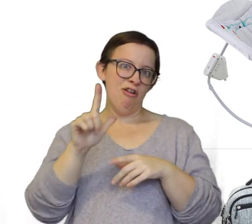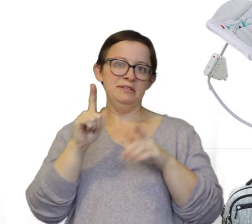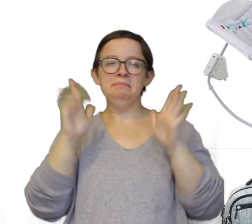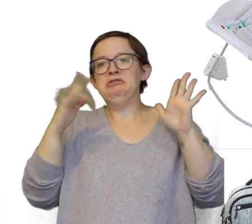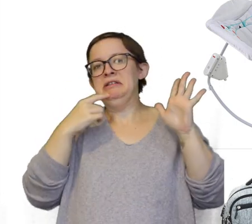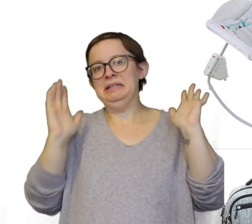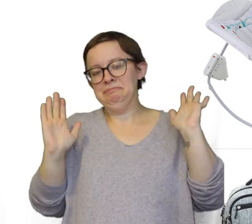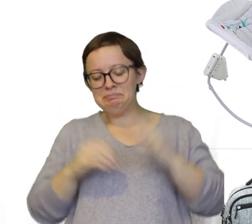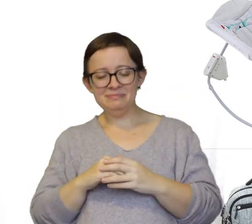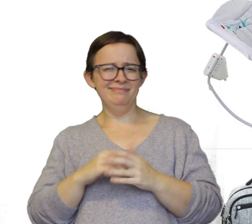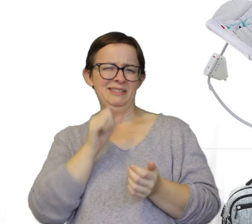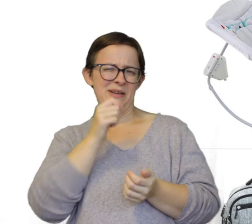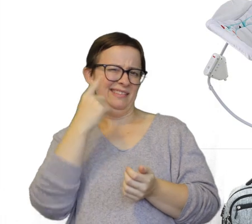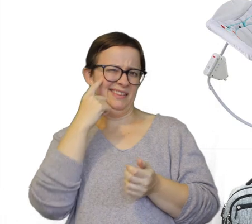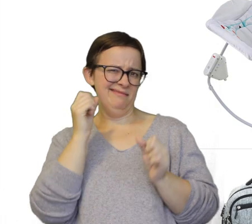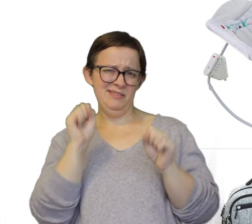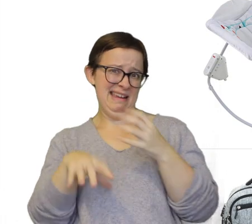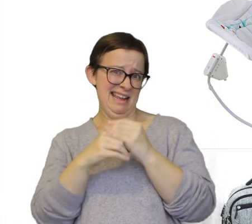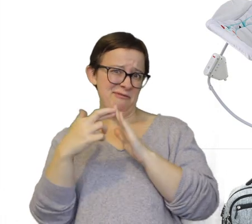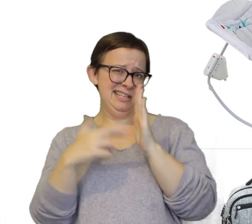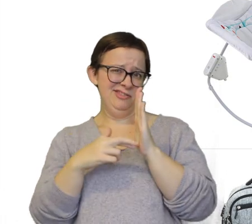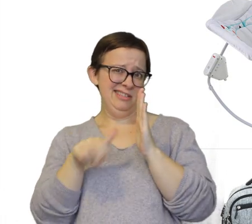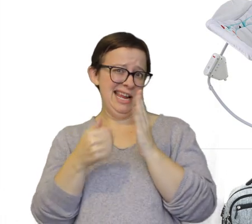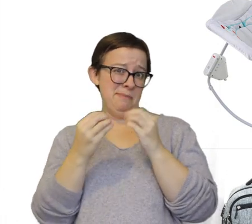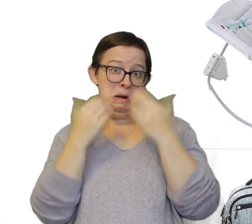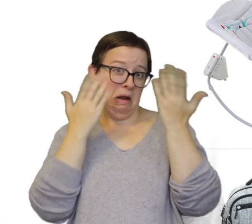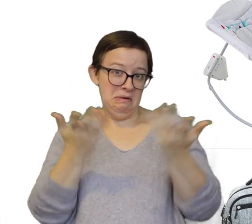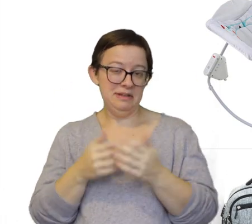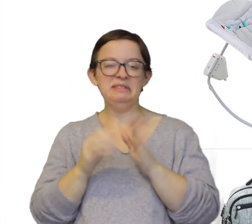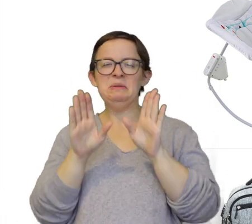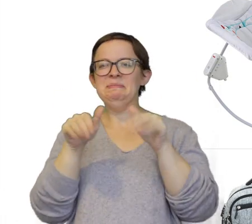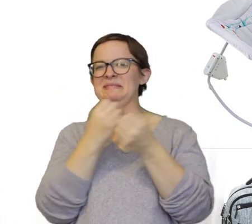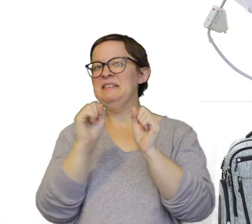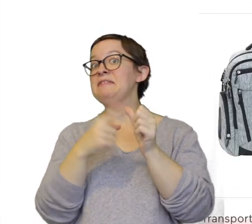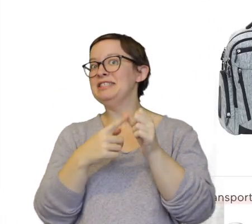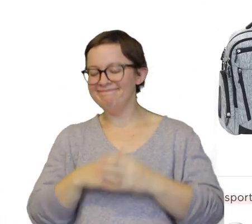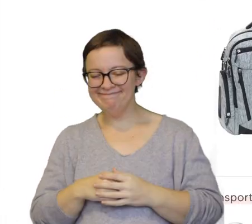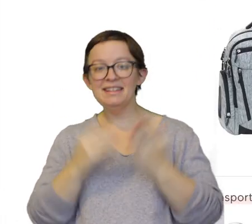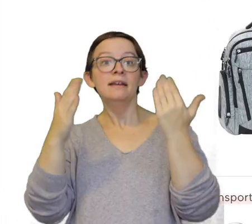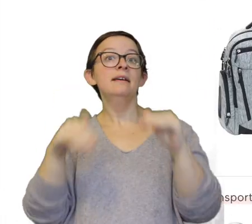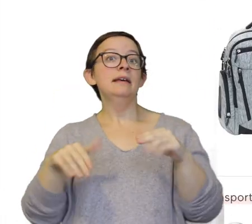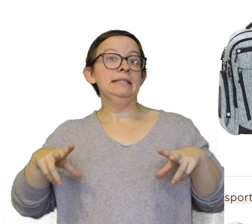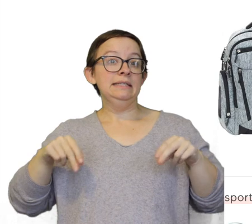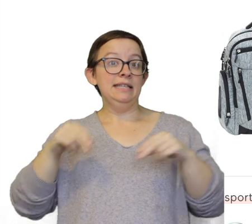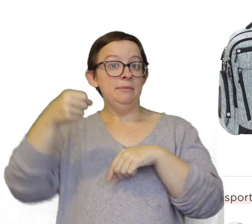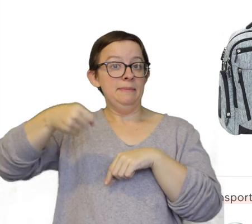So that's all I'm gonna say about that one. I don't even think you can probably put them on your registry anymore. So safety first. Next is a diaper bag.